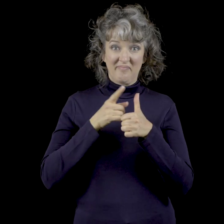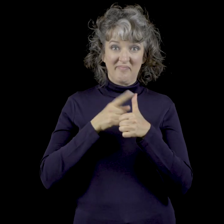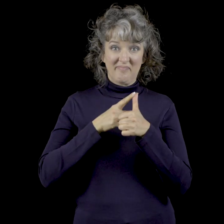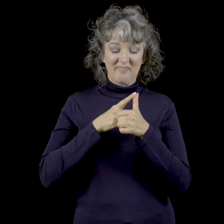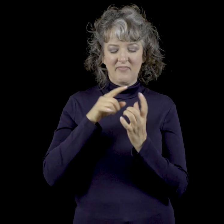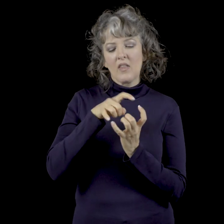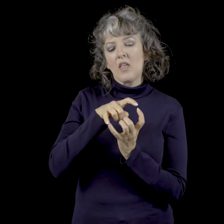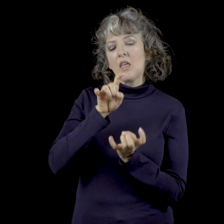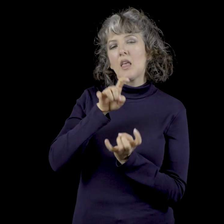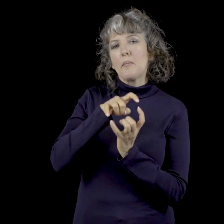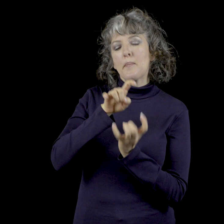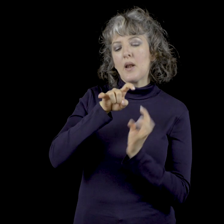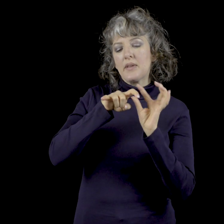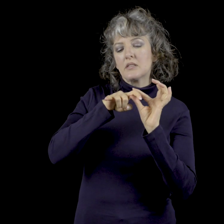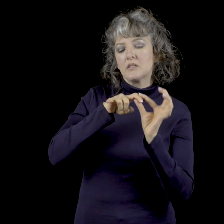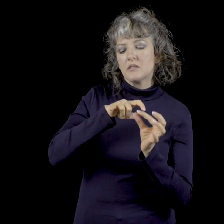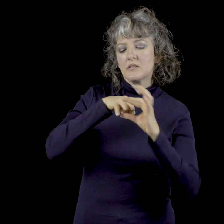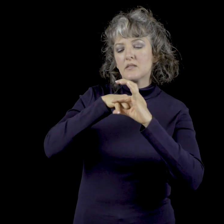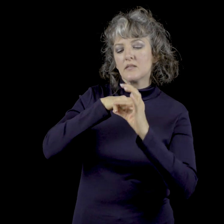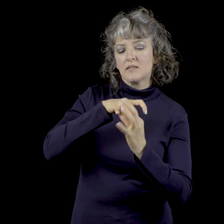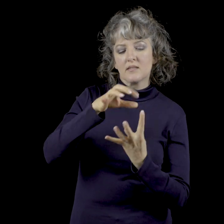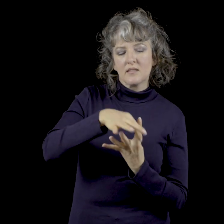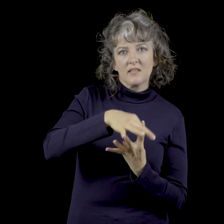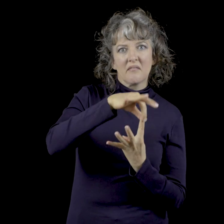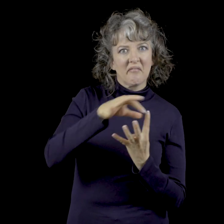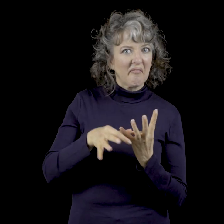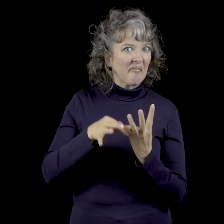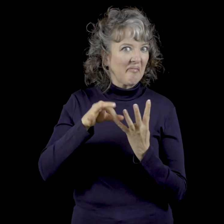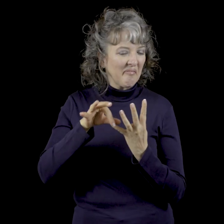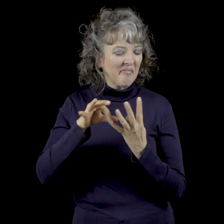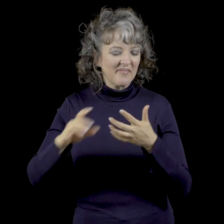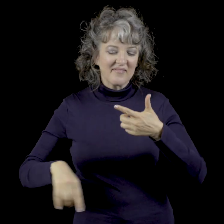A. Riverhorse teeth.